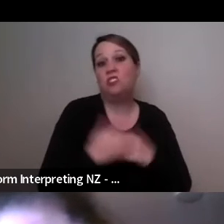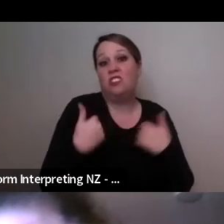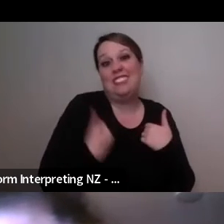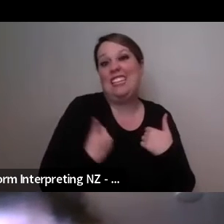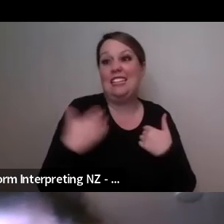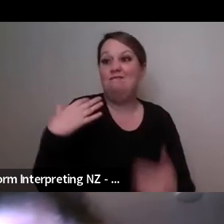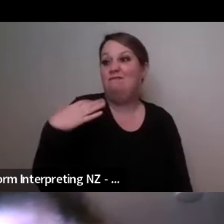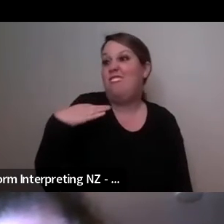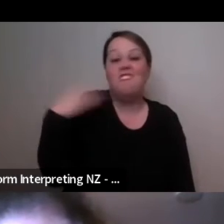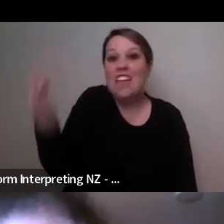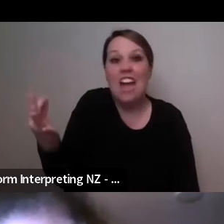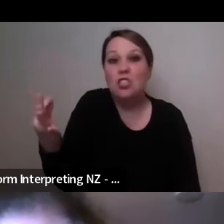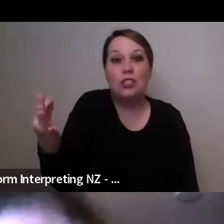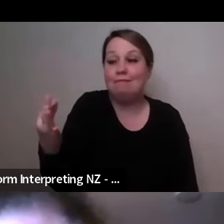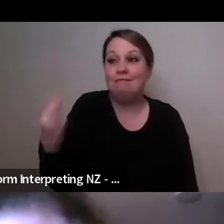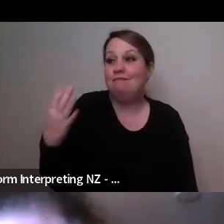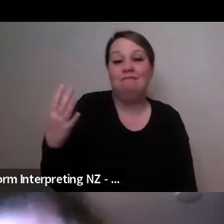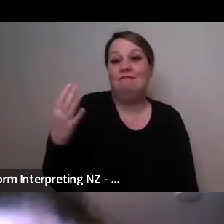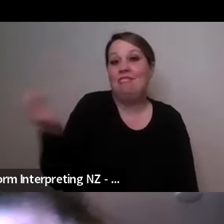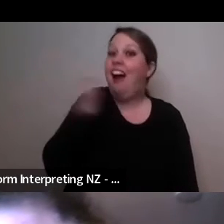and the financial support to be able to support that invitation